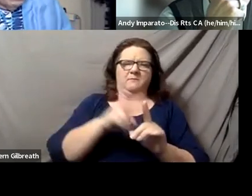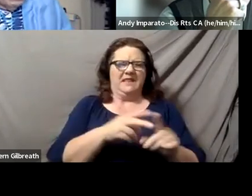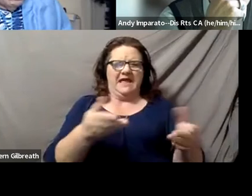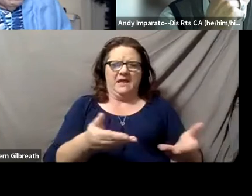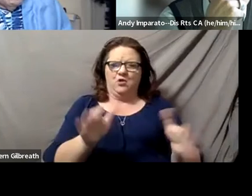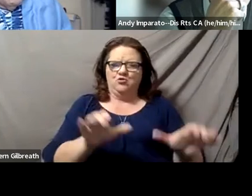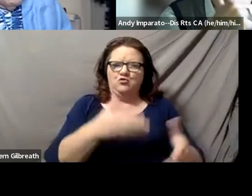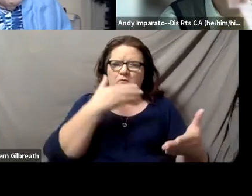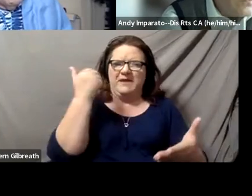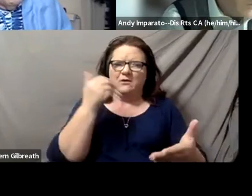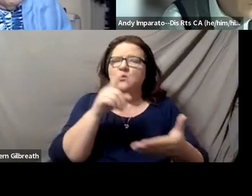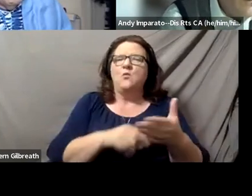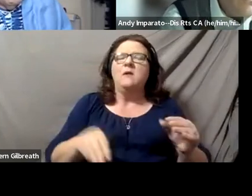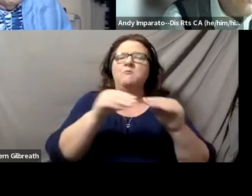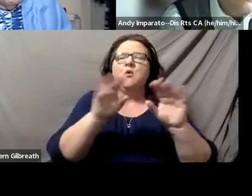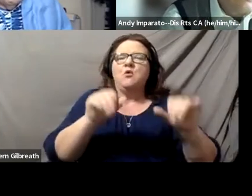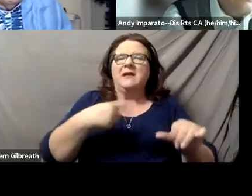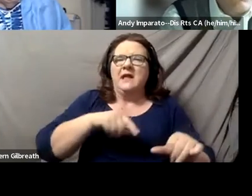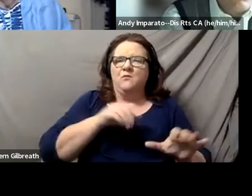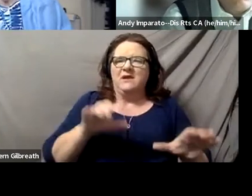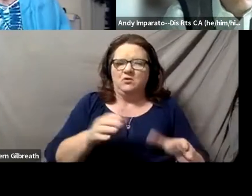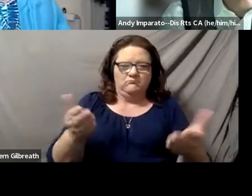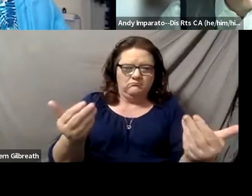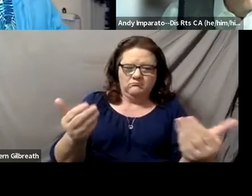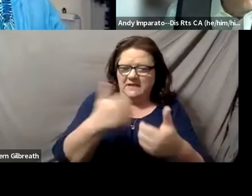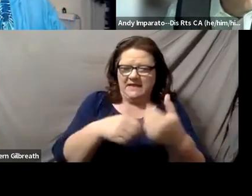Like what more could we do if anyone has a thought about that?